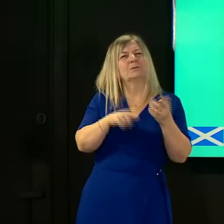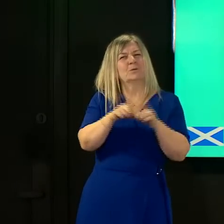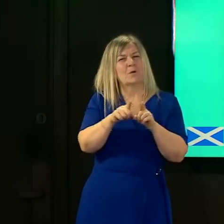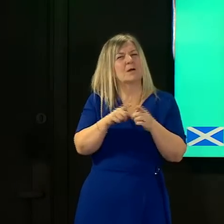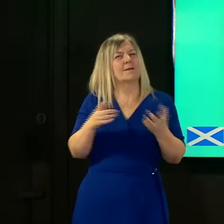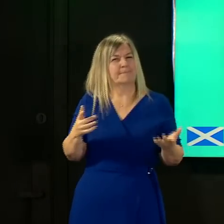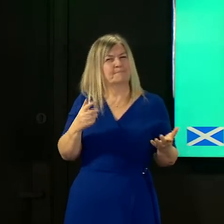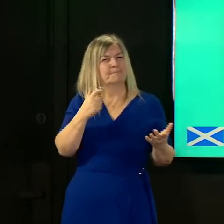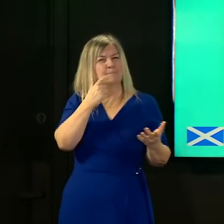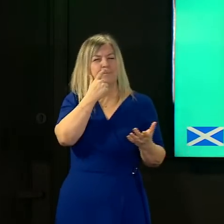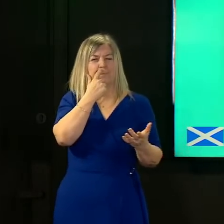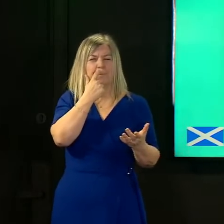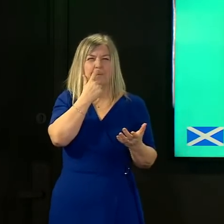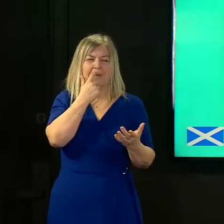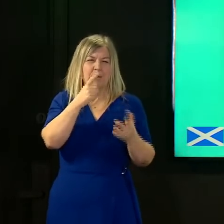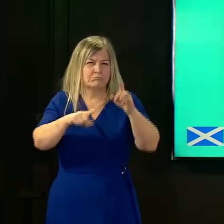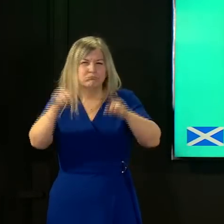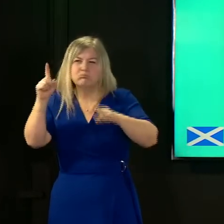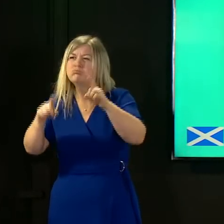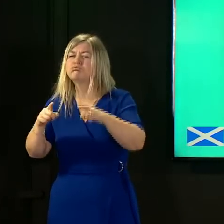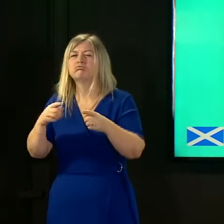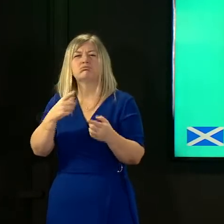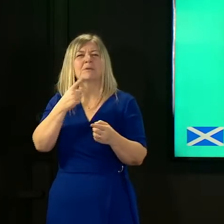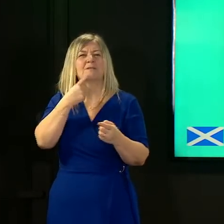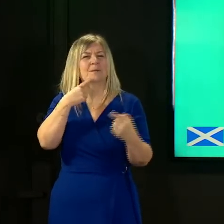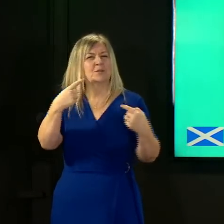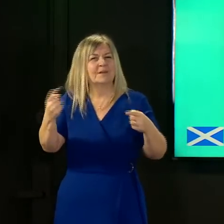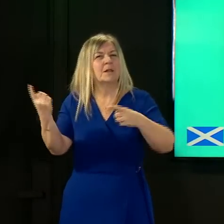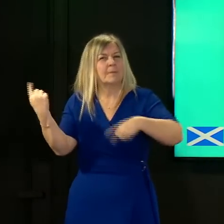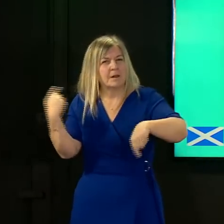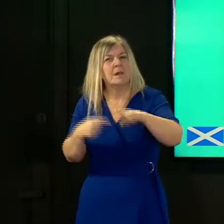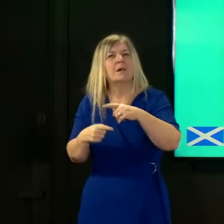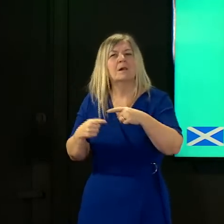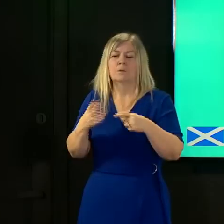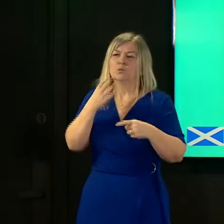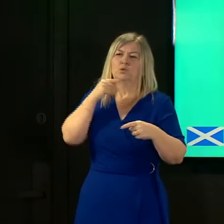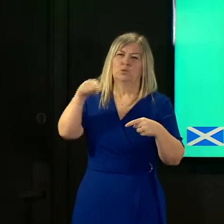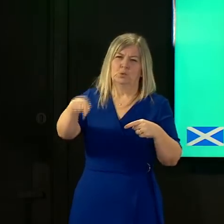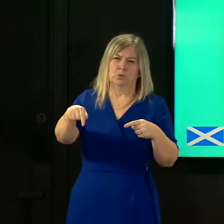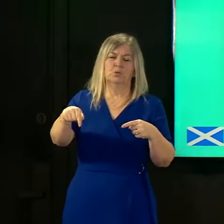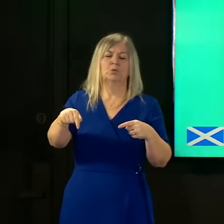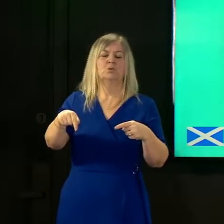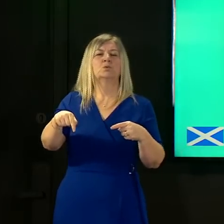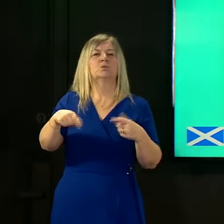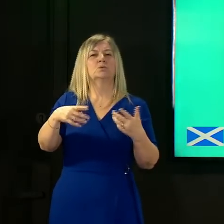and there are a variety of data sources that we use in addition to the mathematical modeling